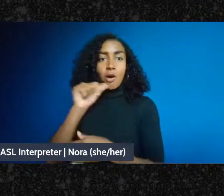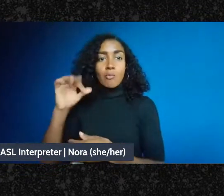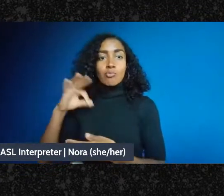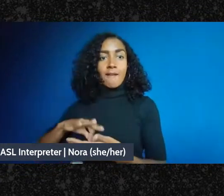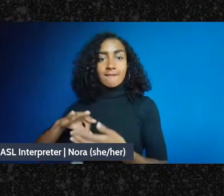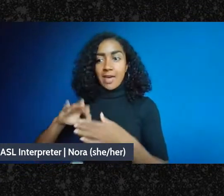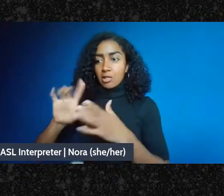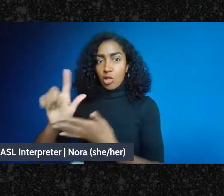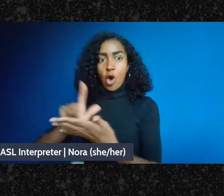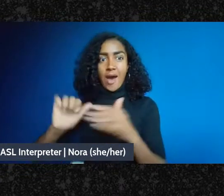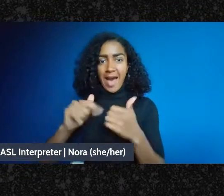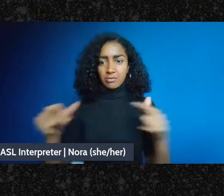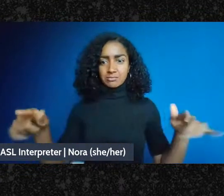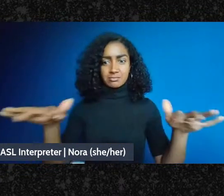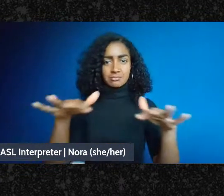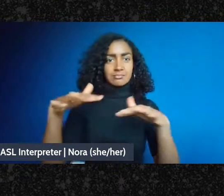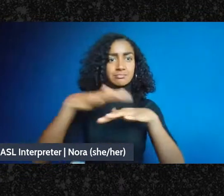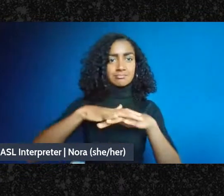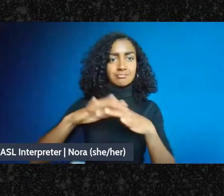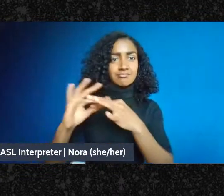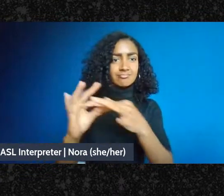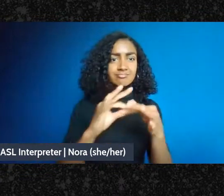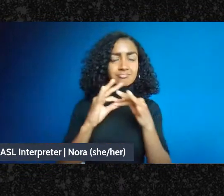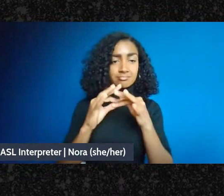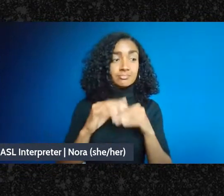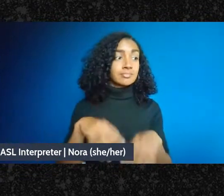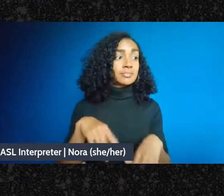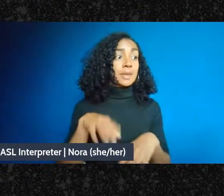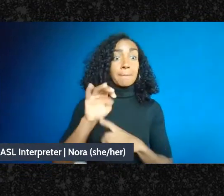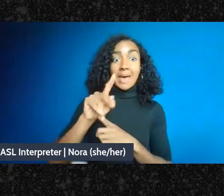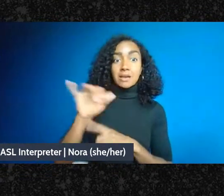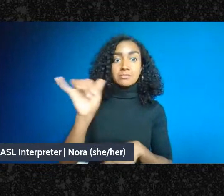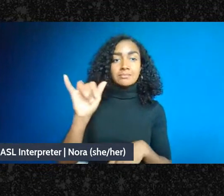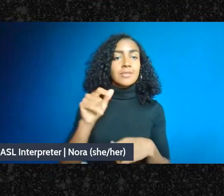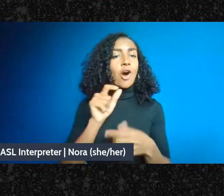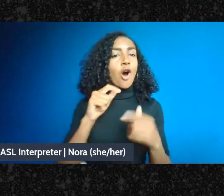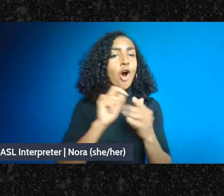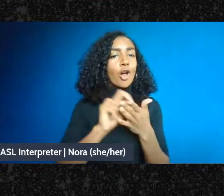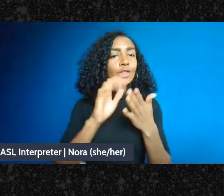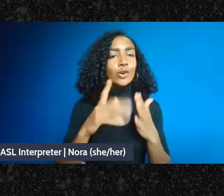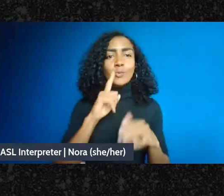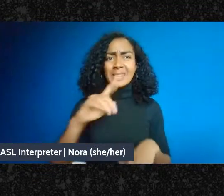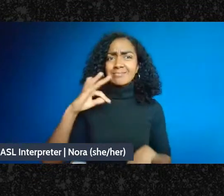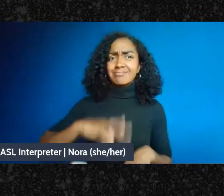Mike is also the author of a really useful paper that's free online that talks about legal issues